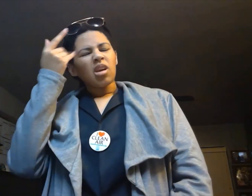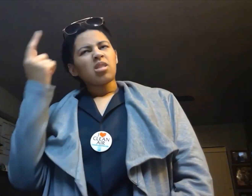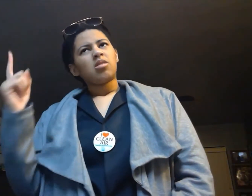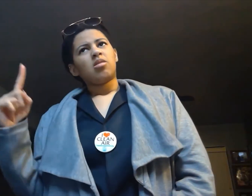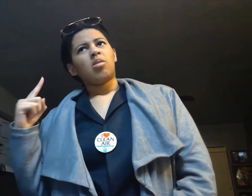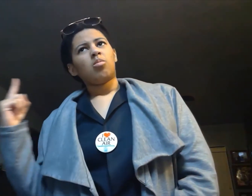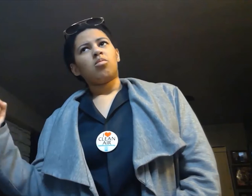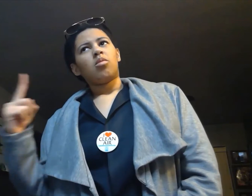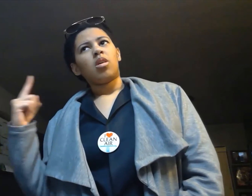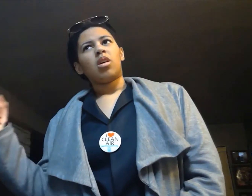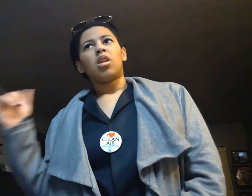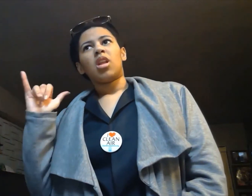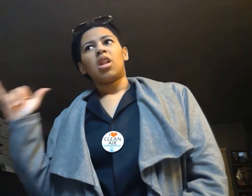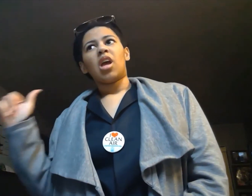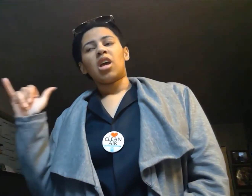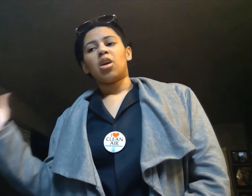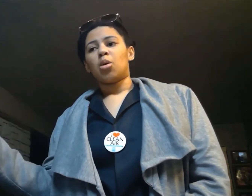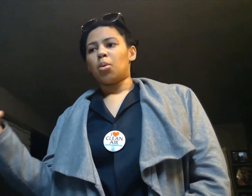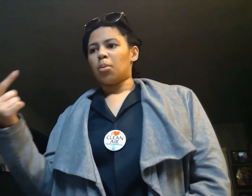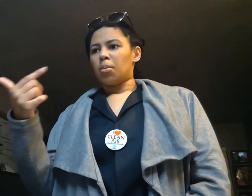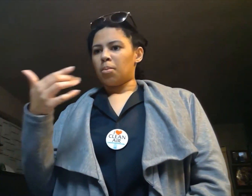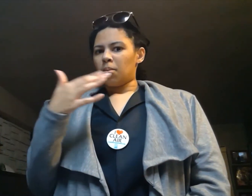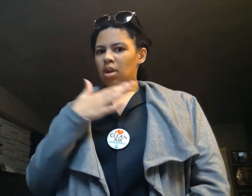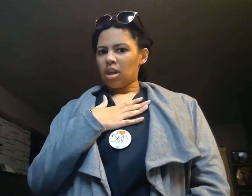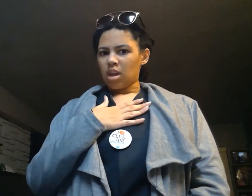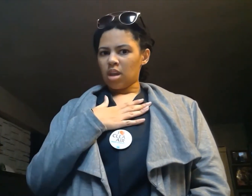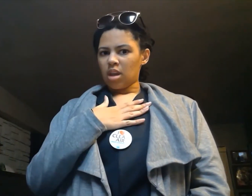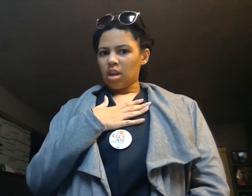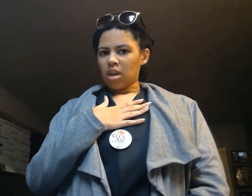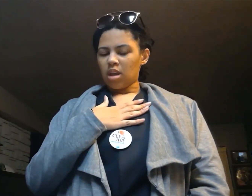because when someone like me